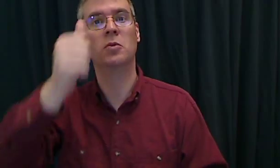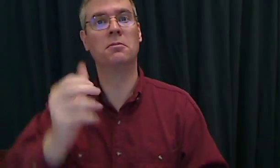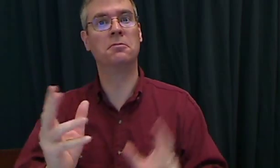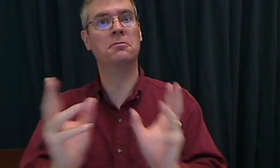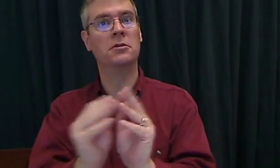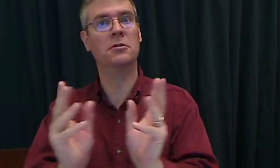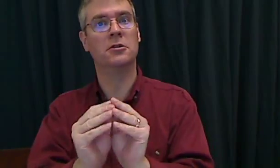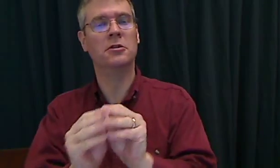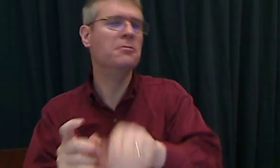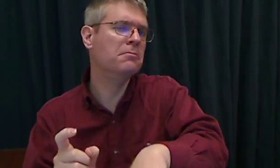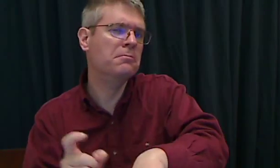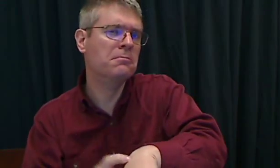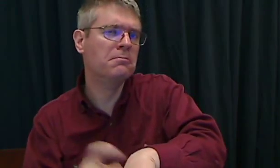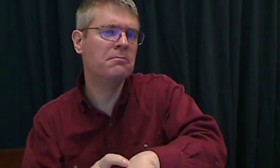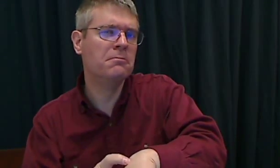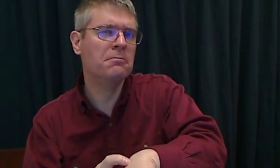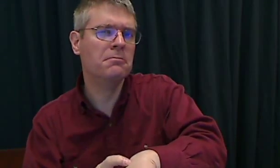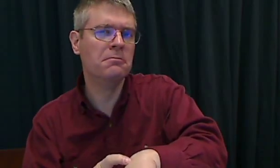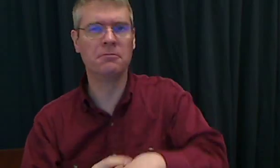TOMORROW MEETING TIME?